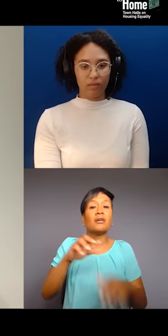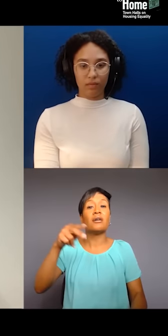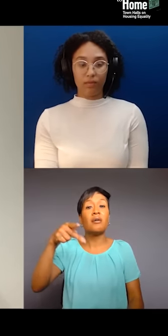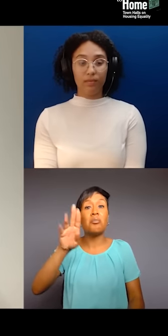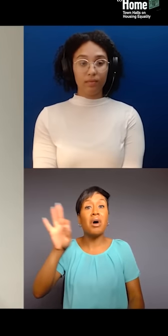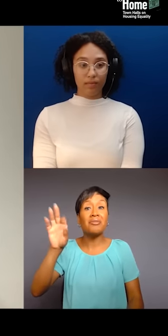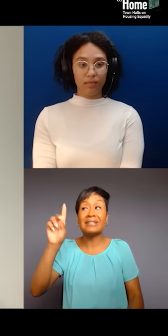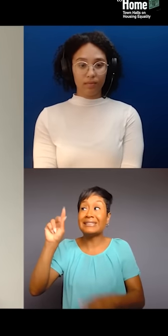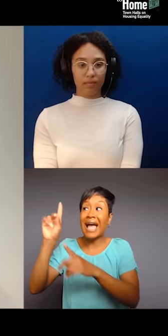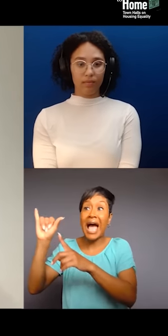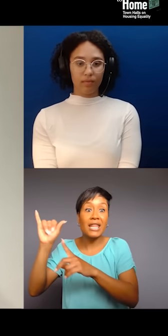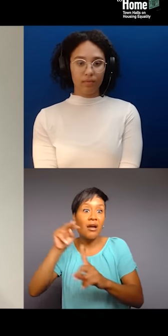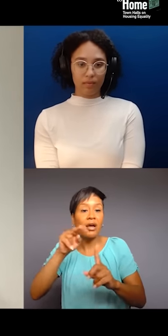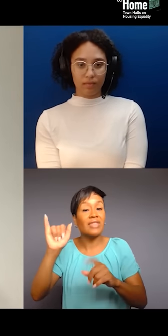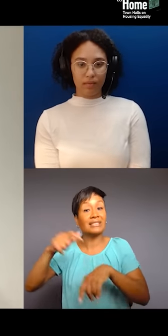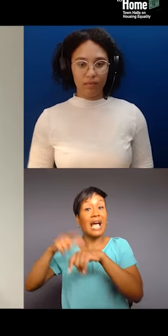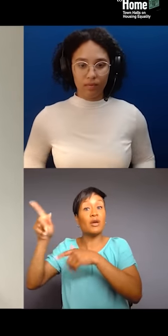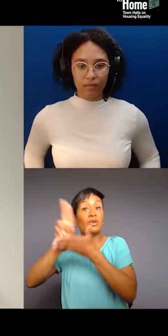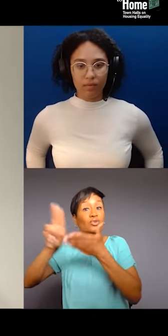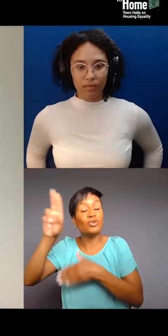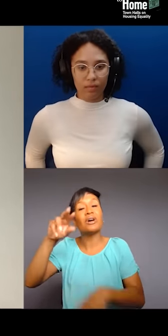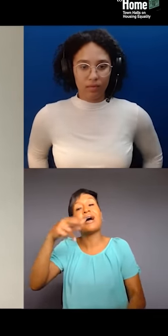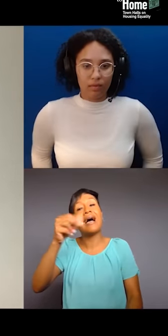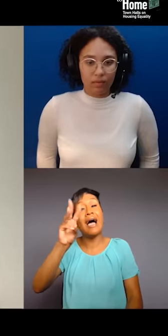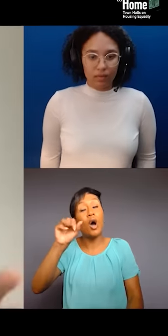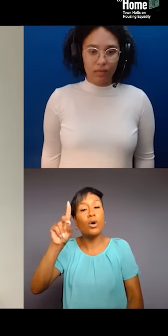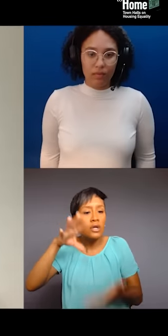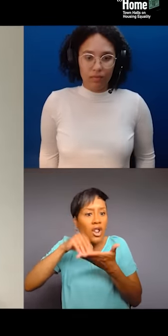and learned the whole game of urban clothing, the madness shock.